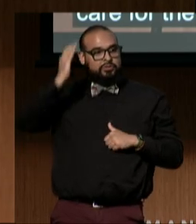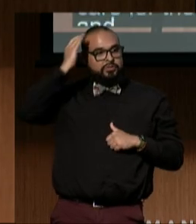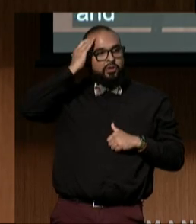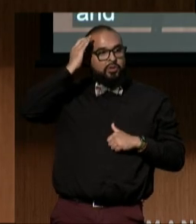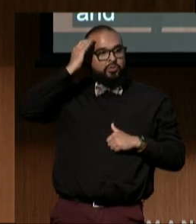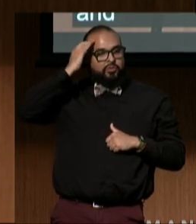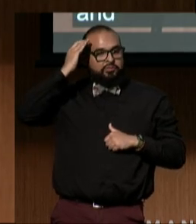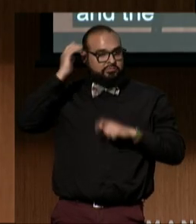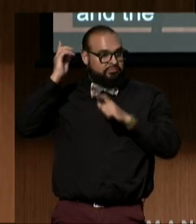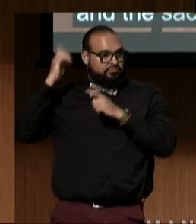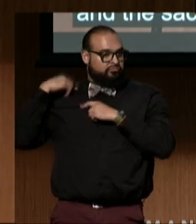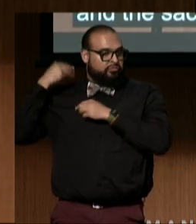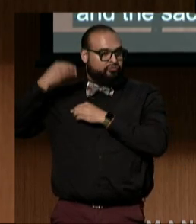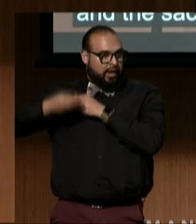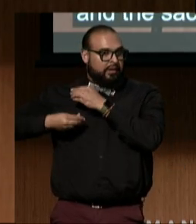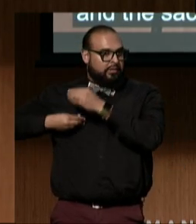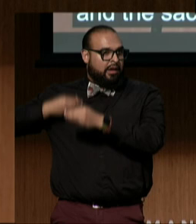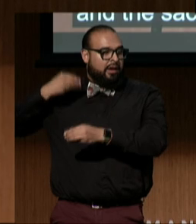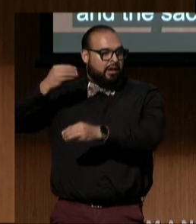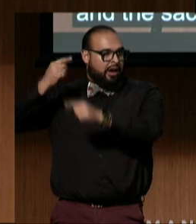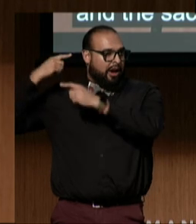has been passed down for thousands of years.